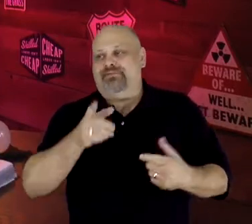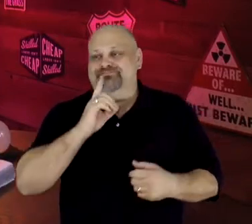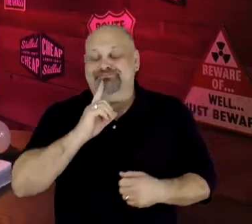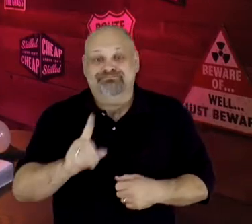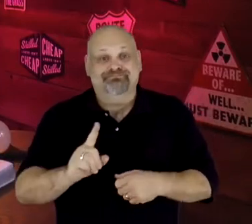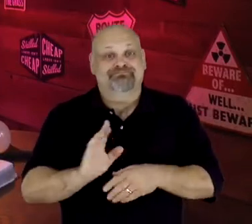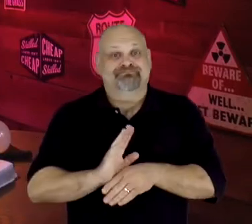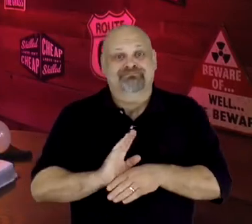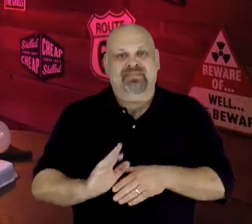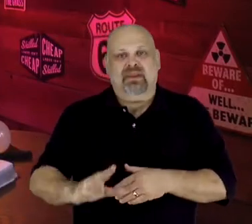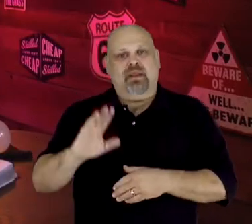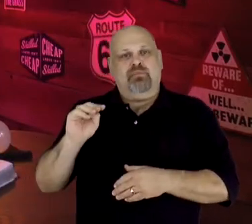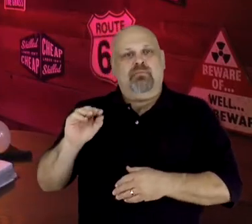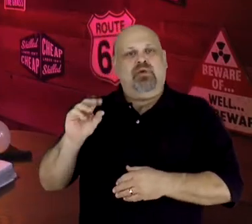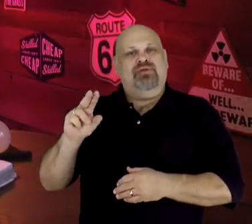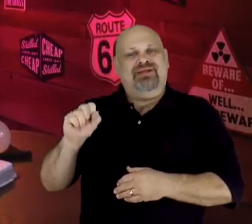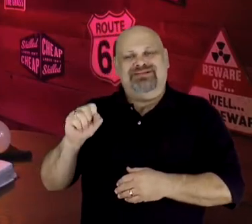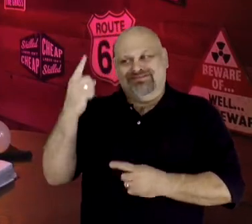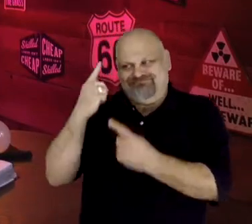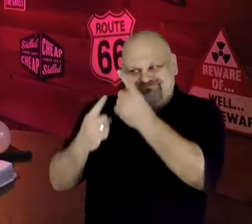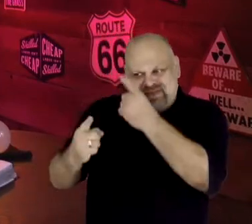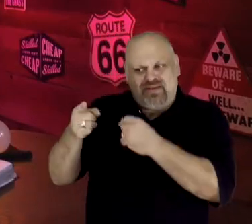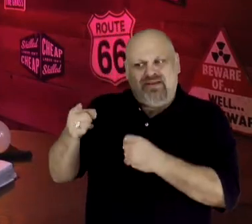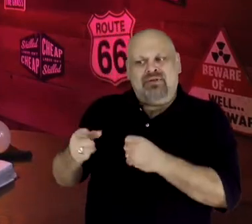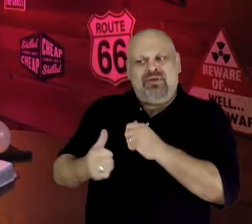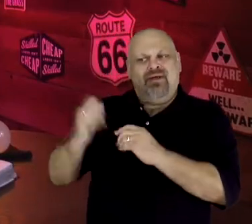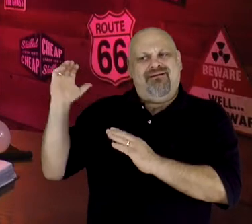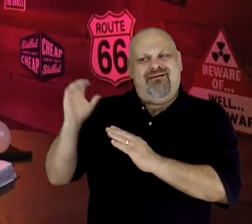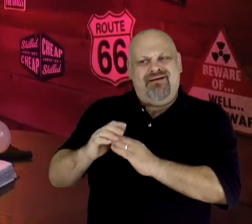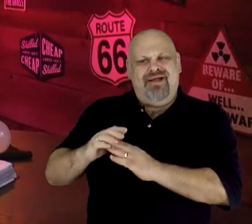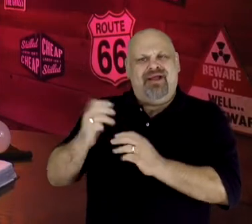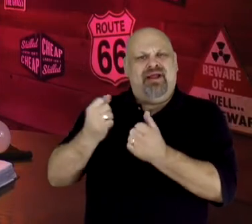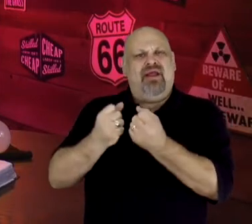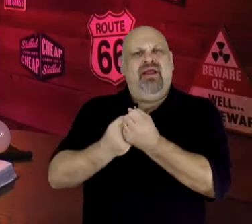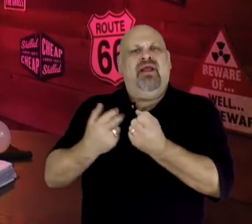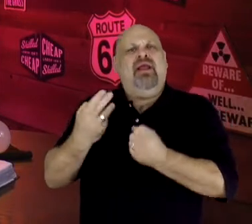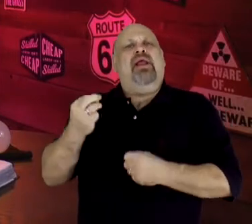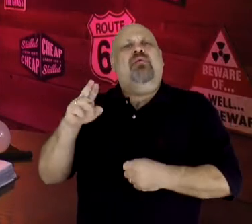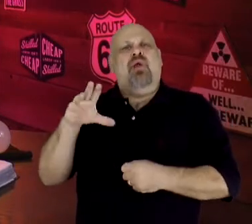Moses is considered one of the greatest heroes of our faith. But, Moses didn't walk